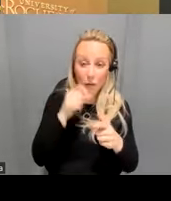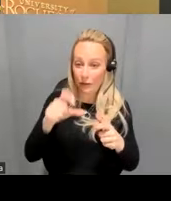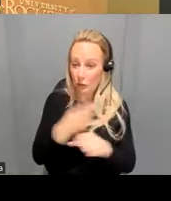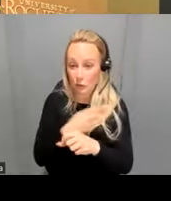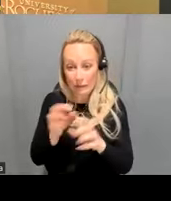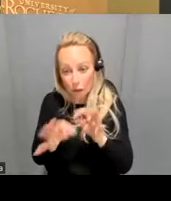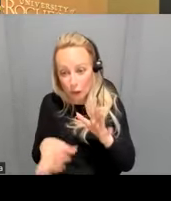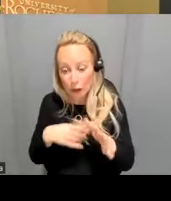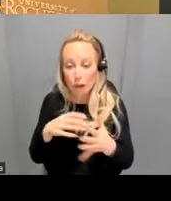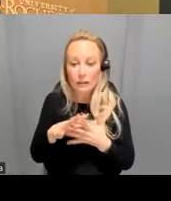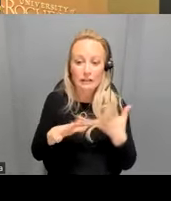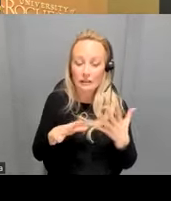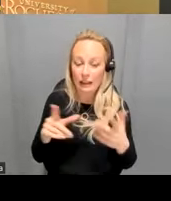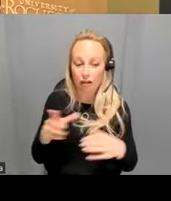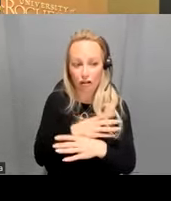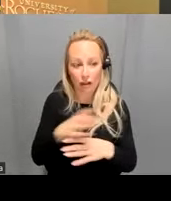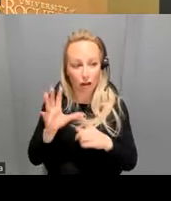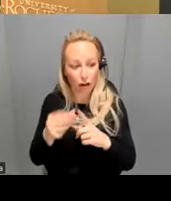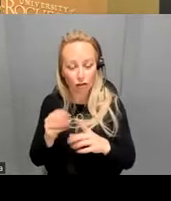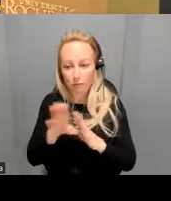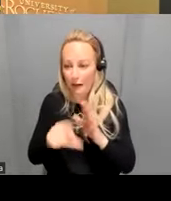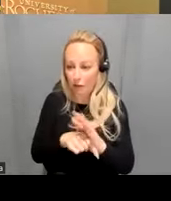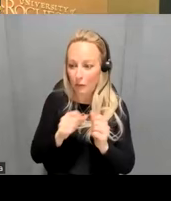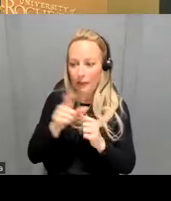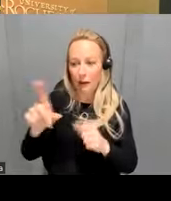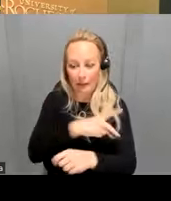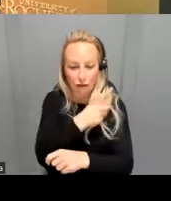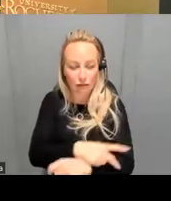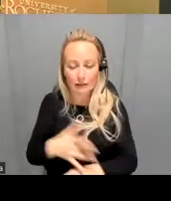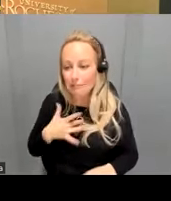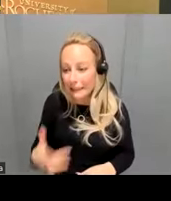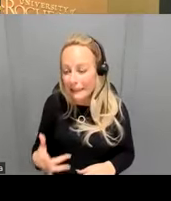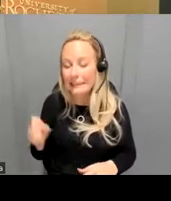they also usually share like a cultural background with their patients um and so I think a lot of our